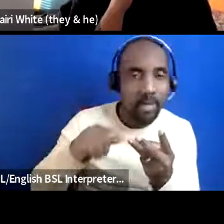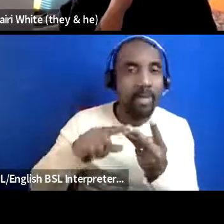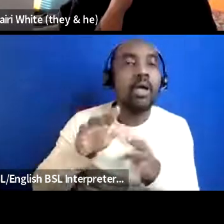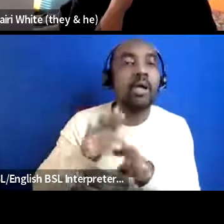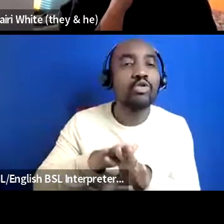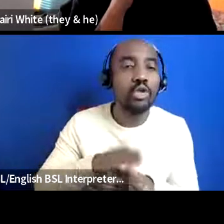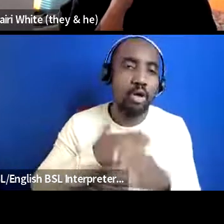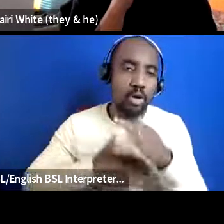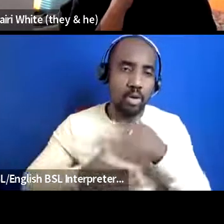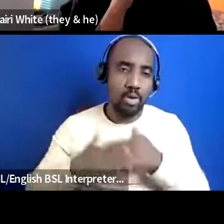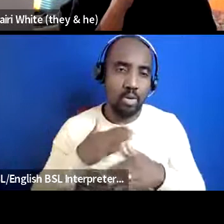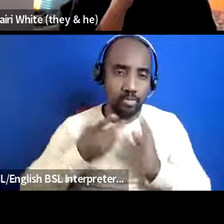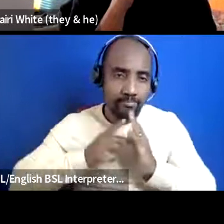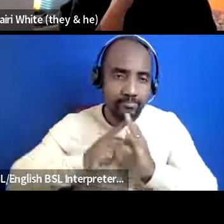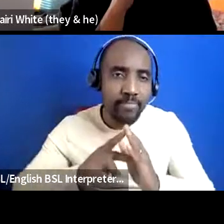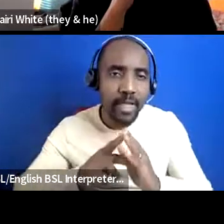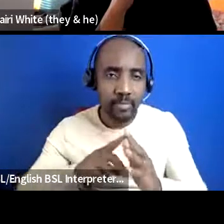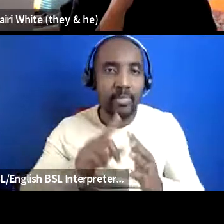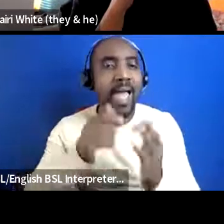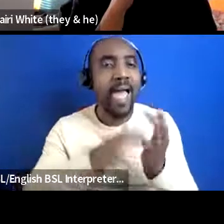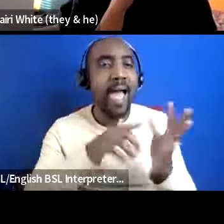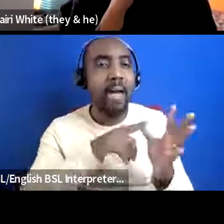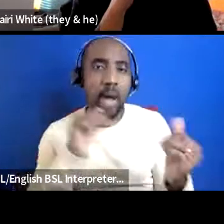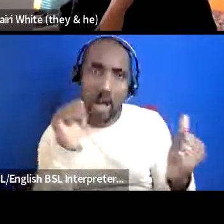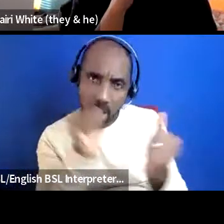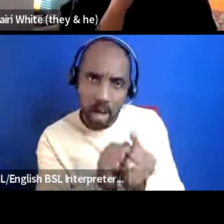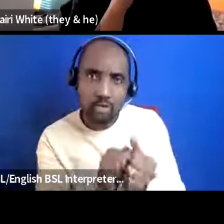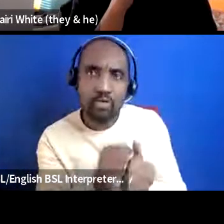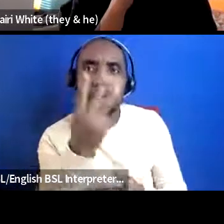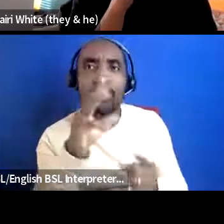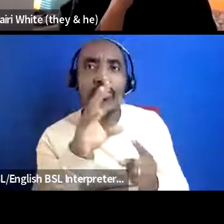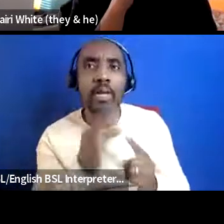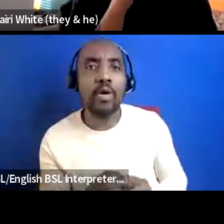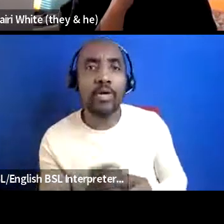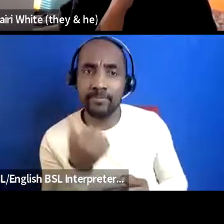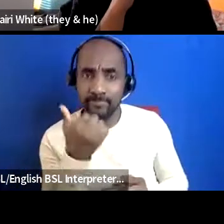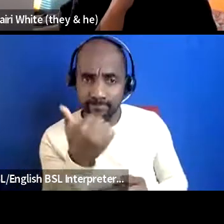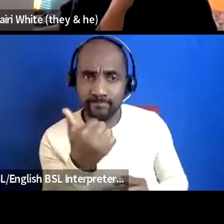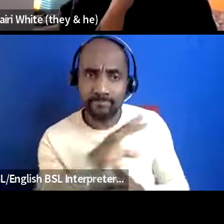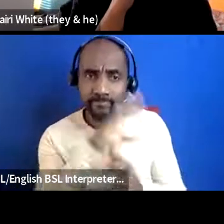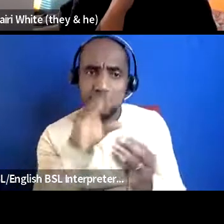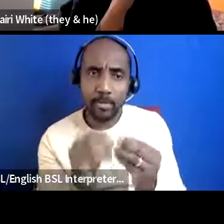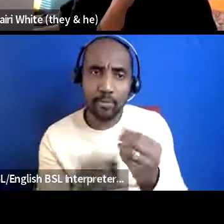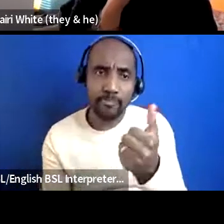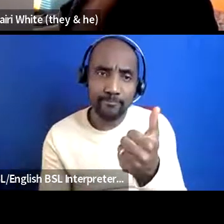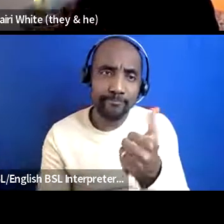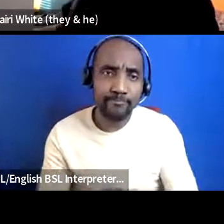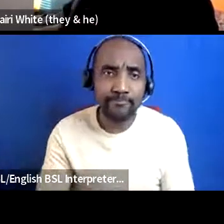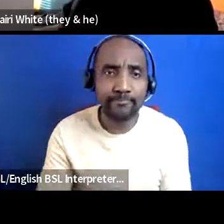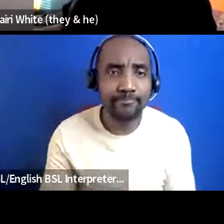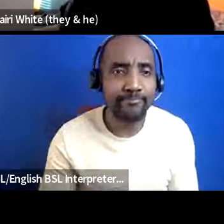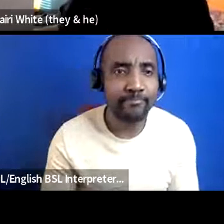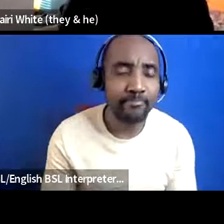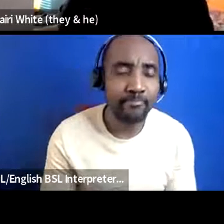completely agree with those three points they're great that's a really good summary